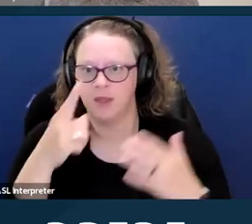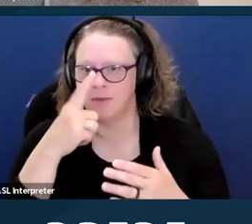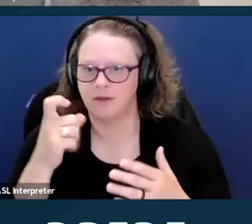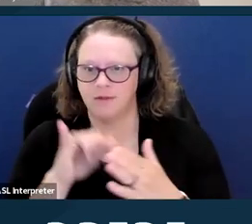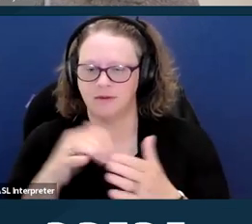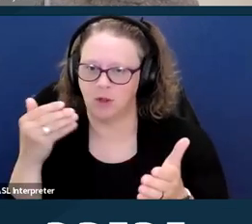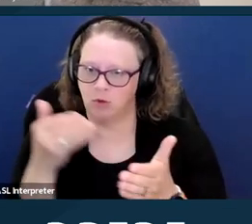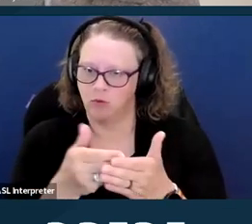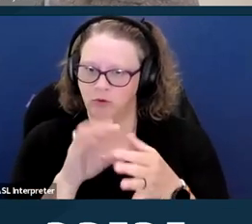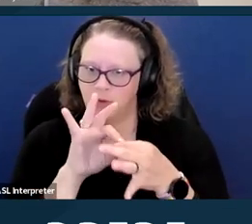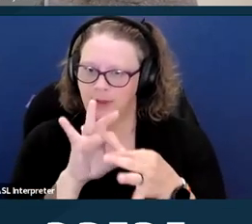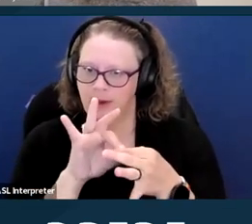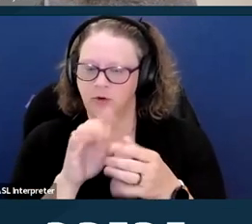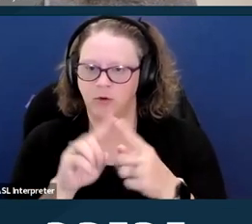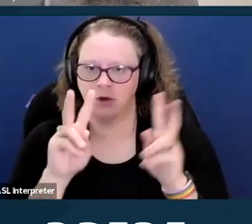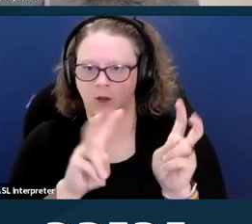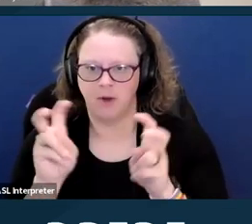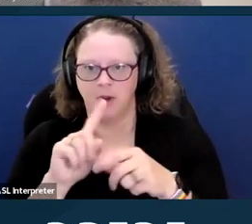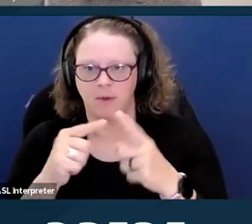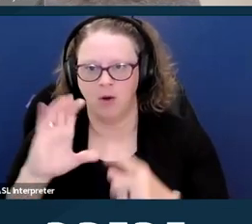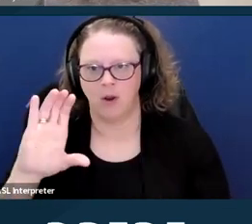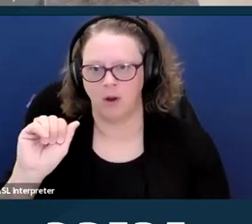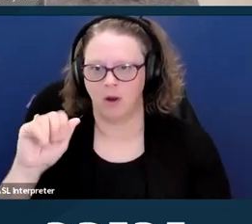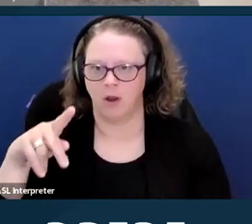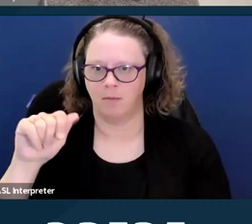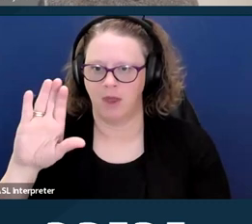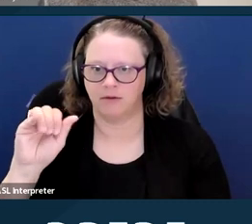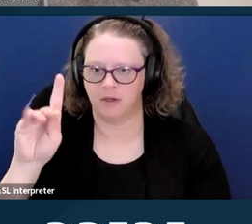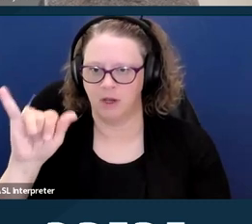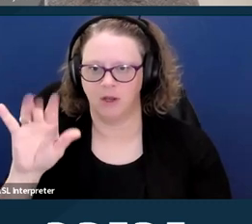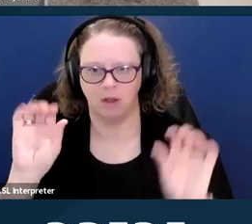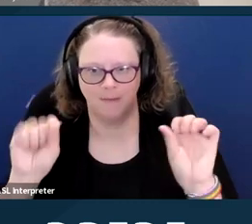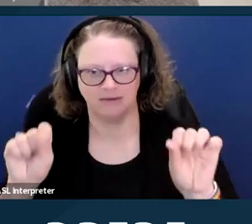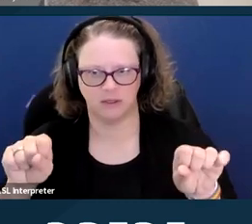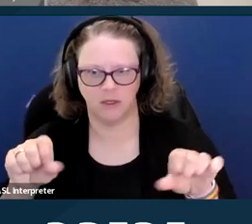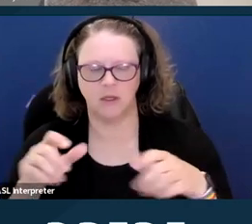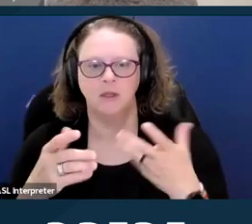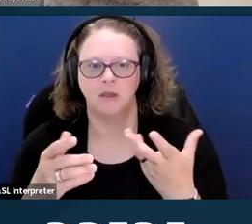we wanted to talk a little bit about capacity. And really capacity is a spectrum.